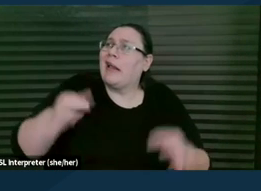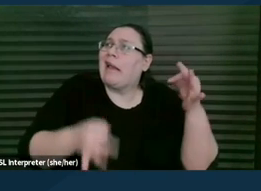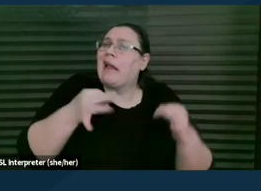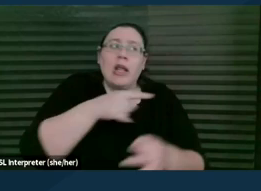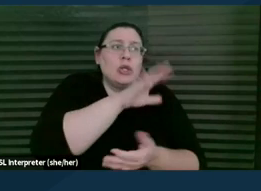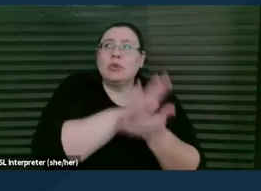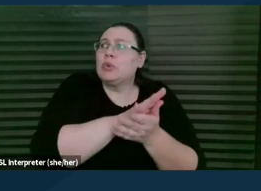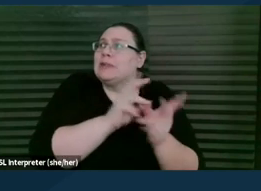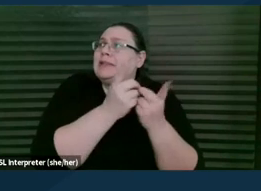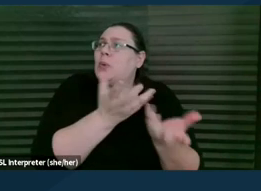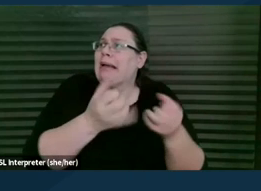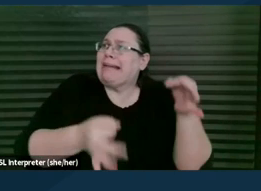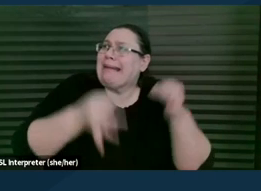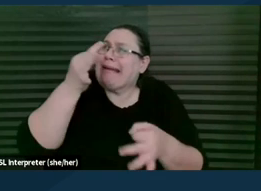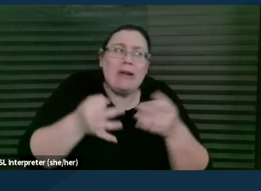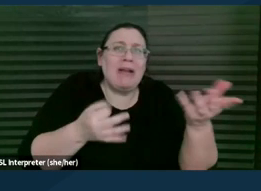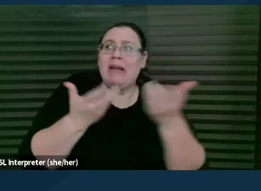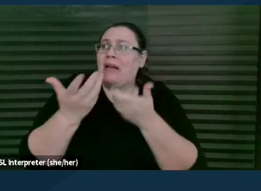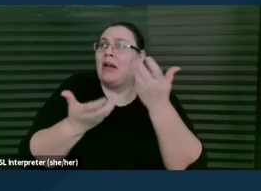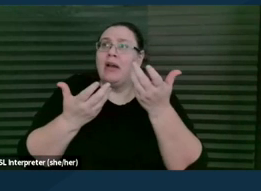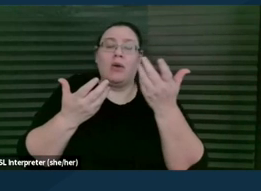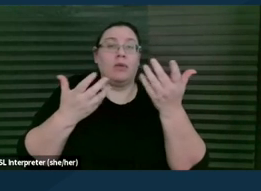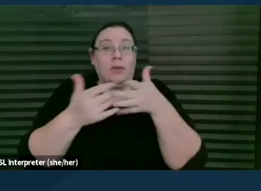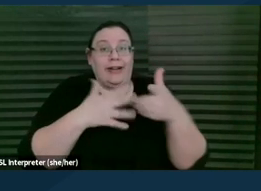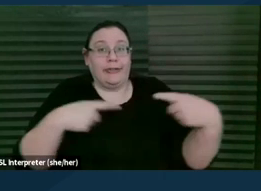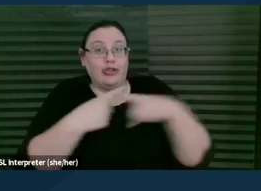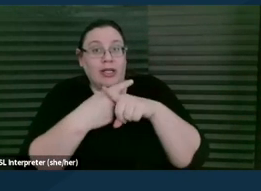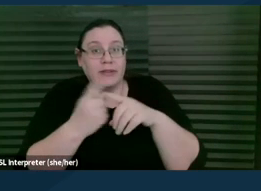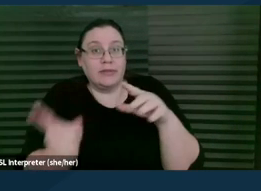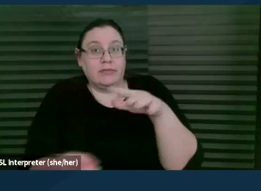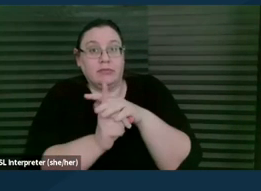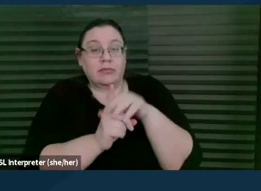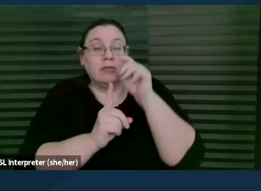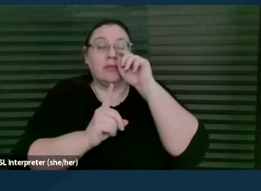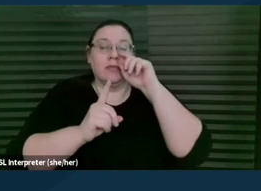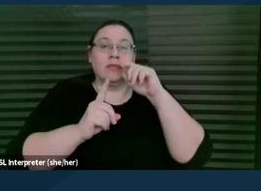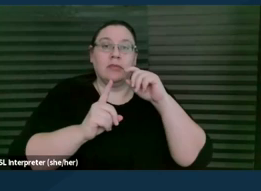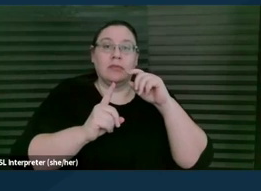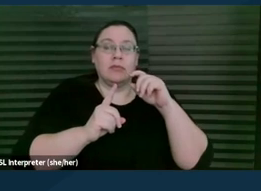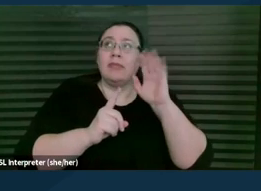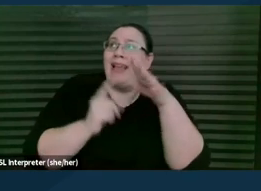I just got a notice of hearing," or there's this other crisis. "And so, you know, I need you guys to help me with this